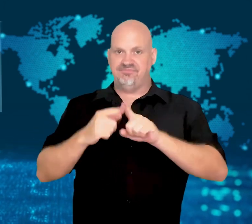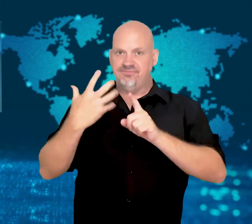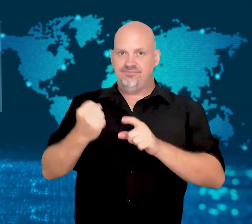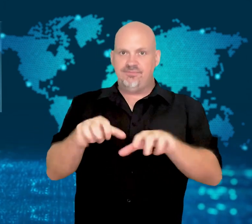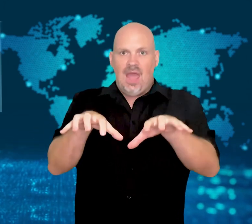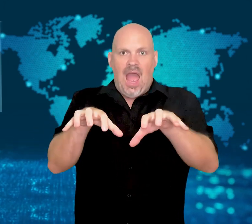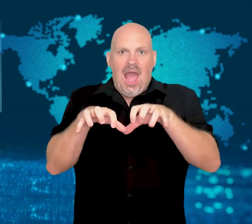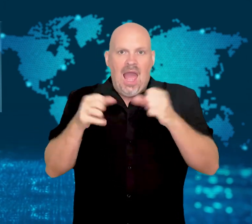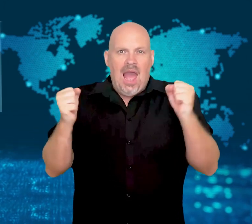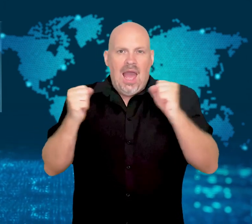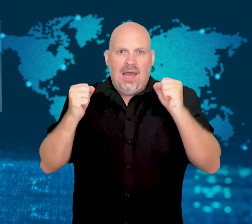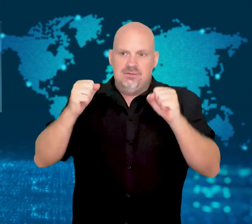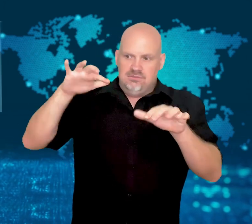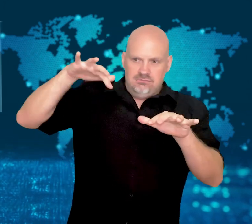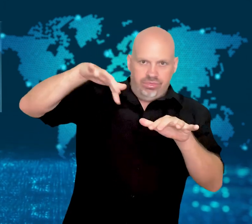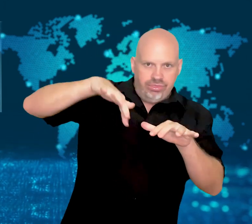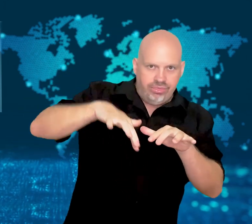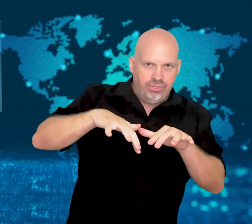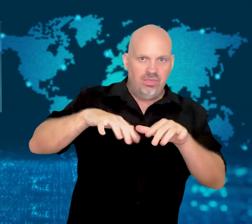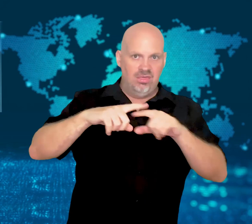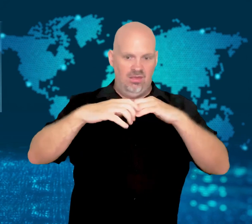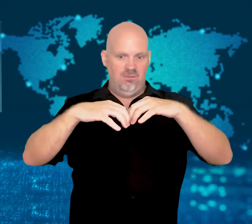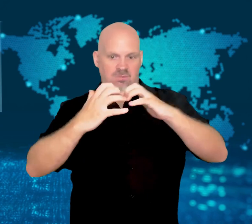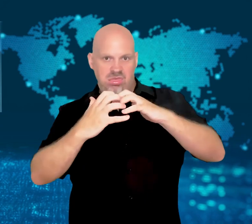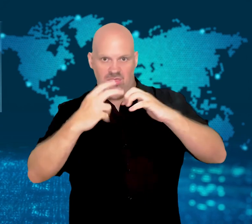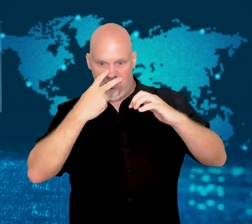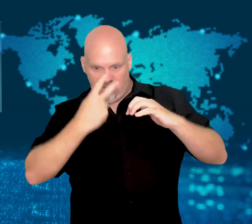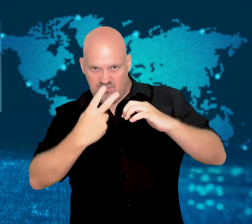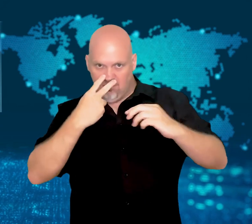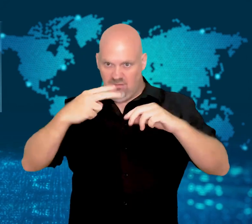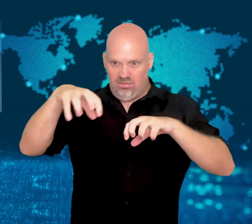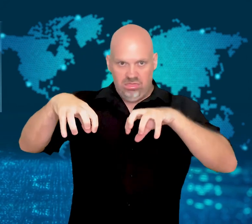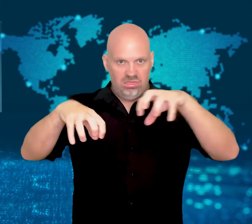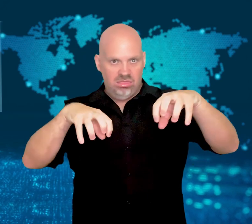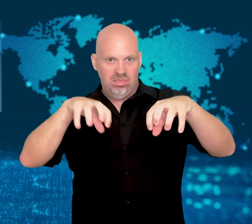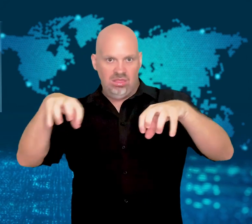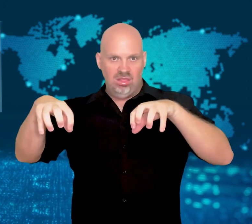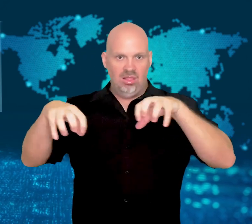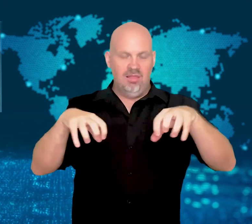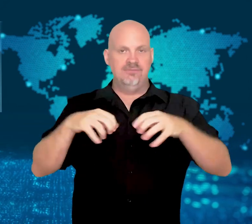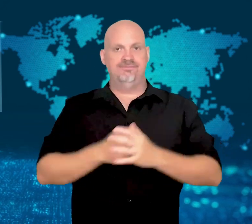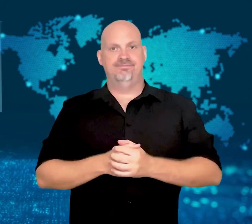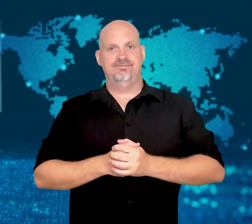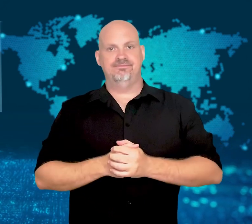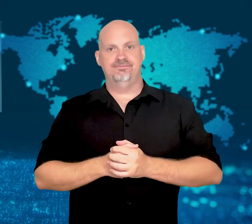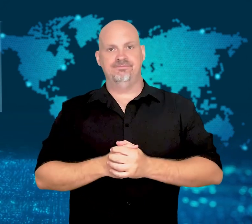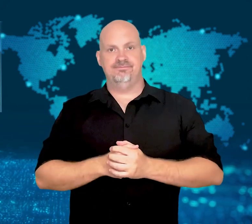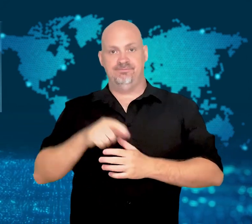There are also ice cliffs and exposed ice.